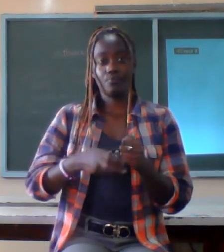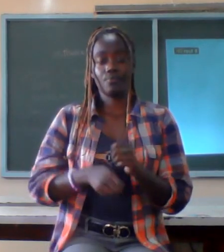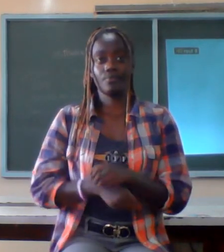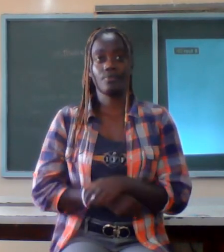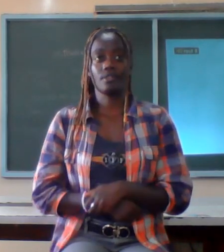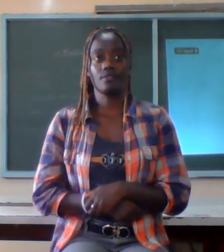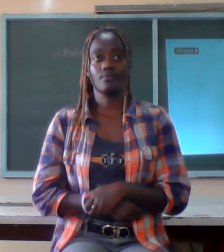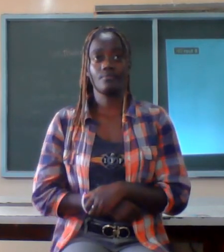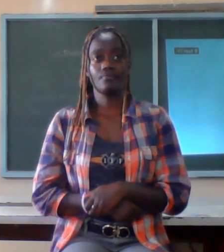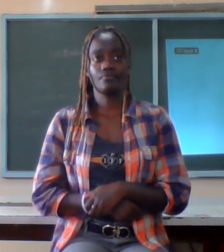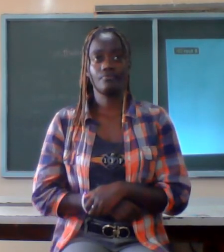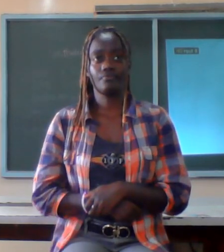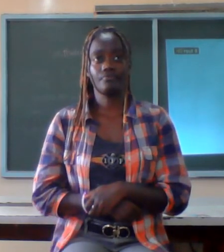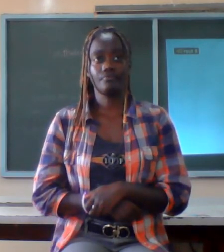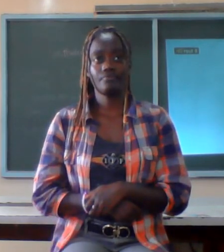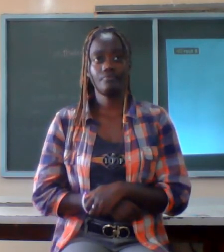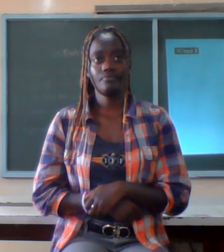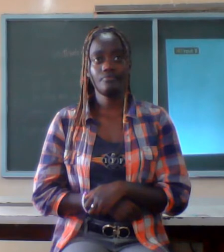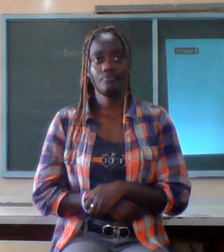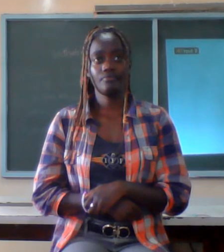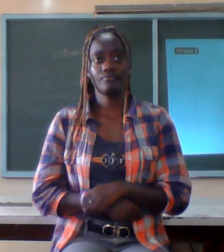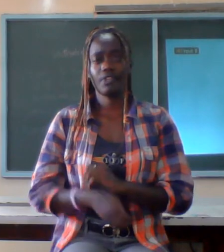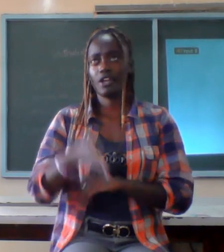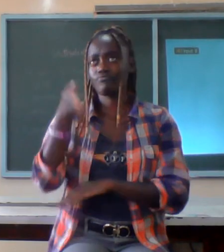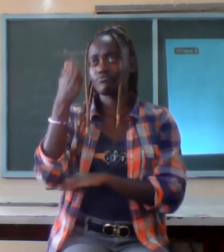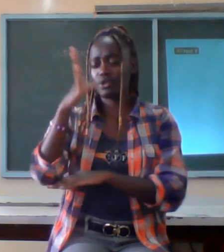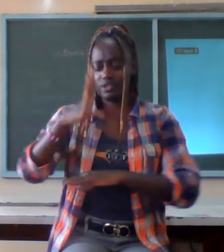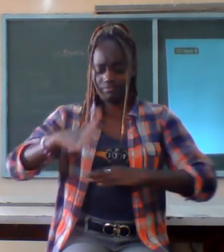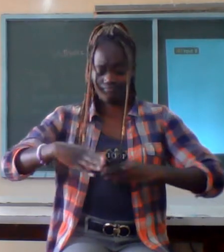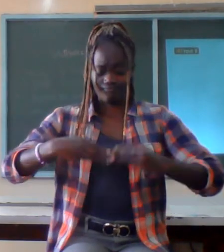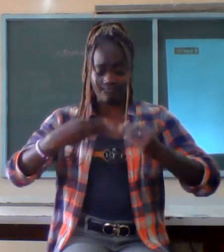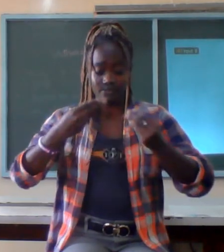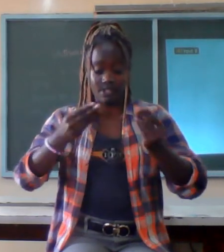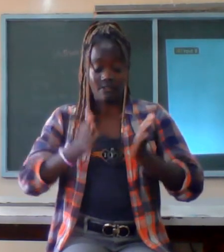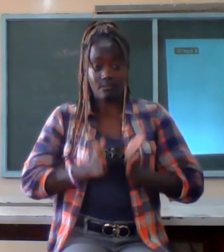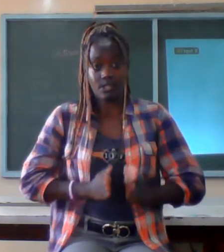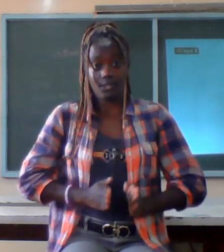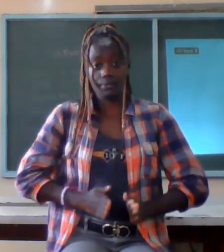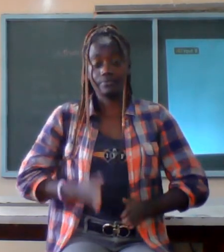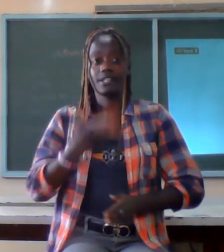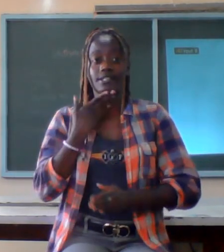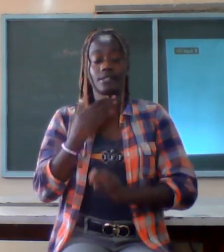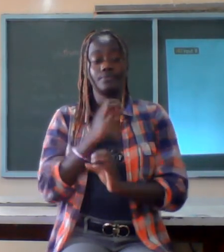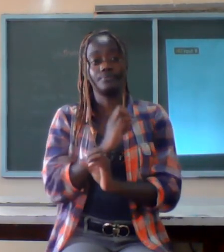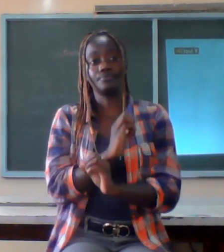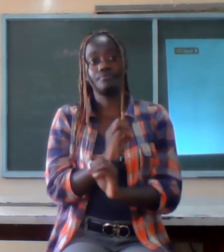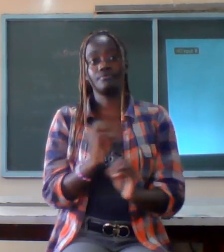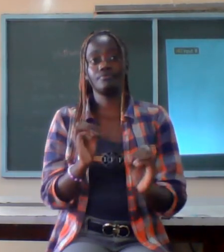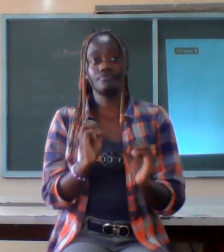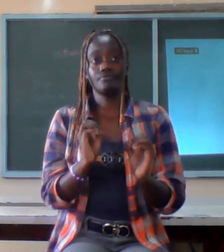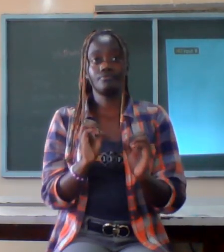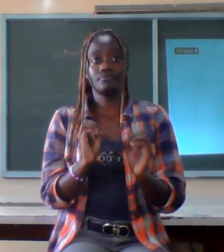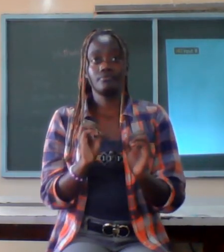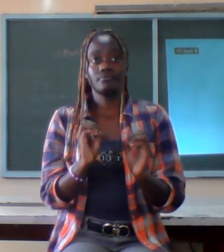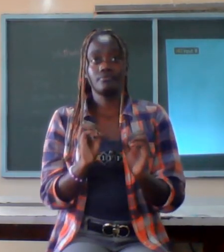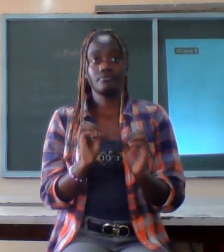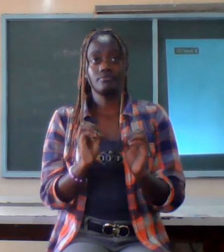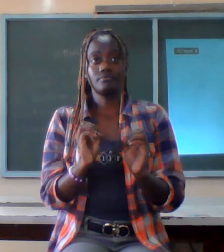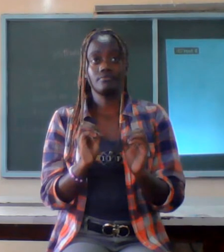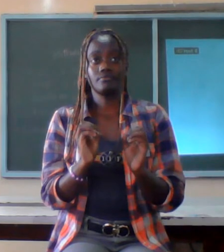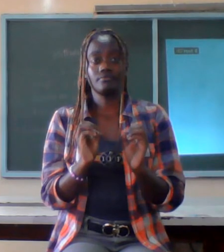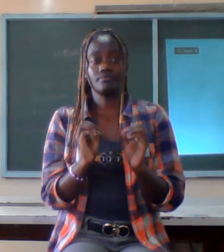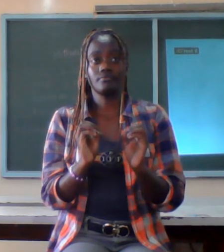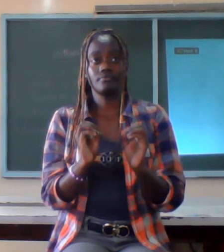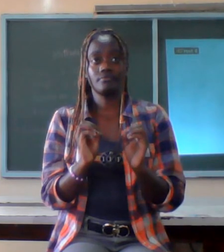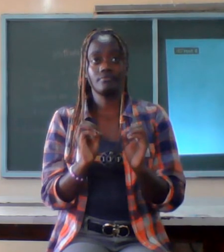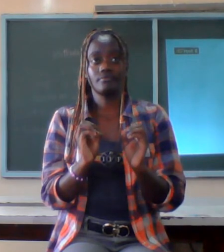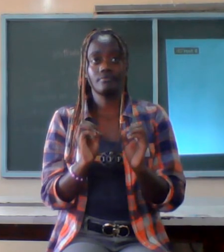God can not give you a concrete person you desire it gives you the person in the form of